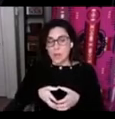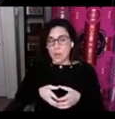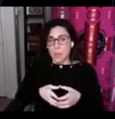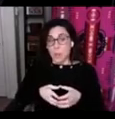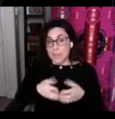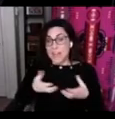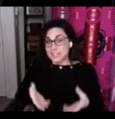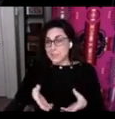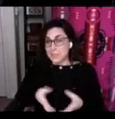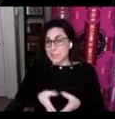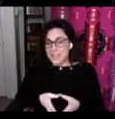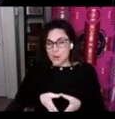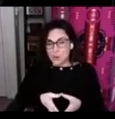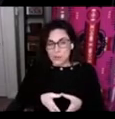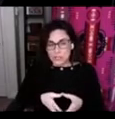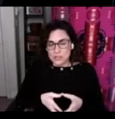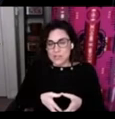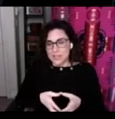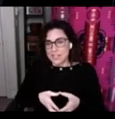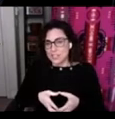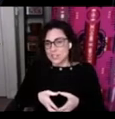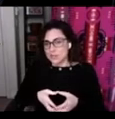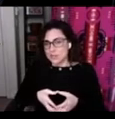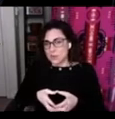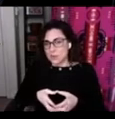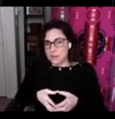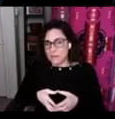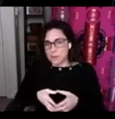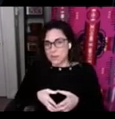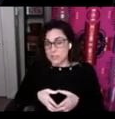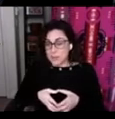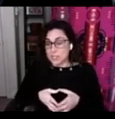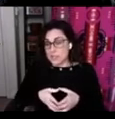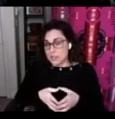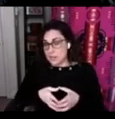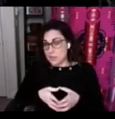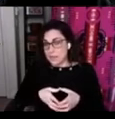but we've had some overtures in the last year or so of folks especially in the U.S.